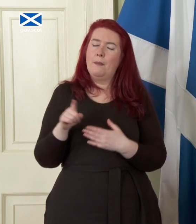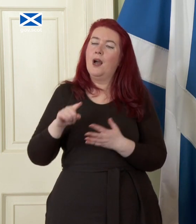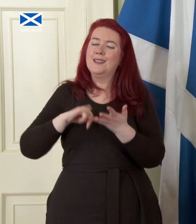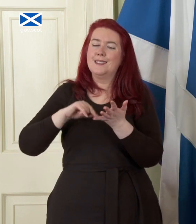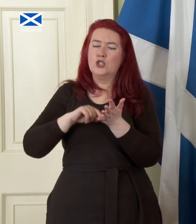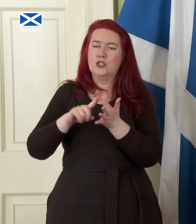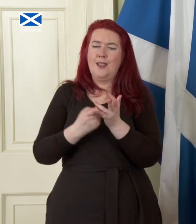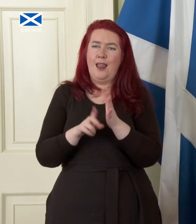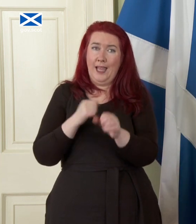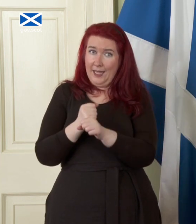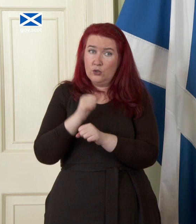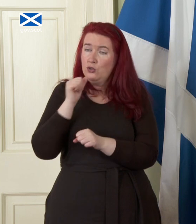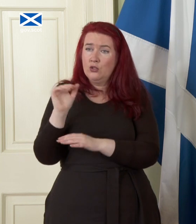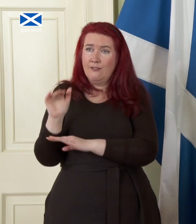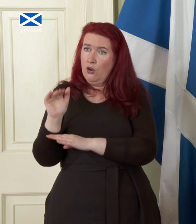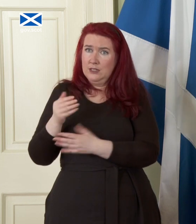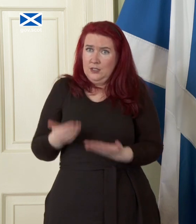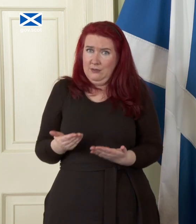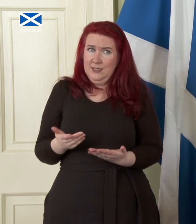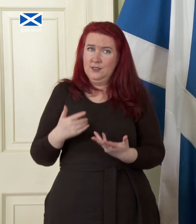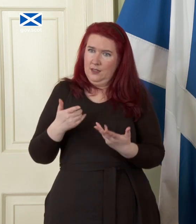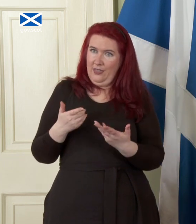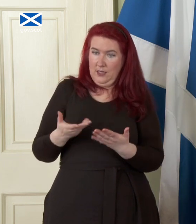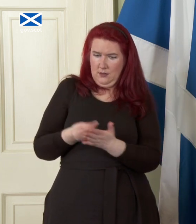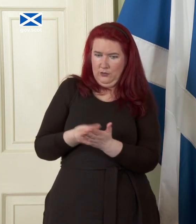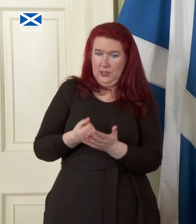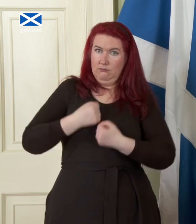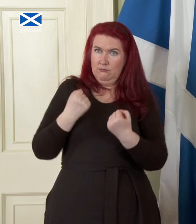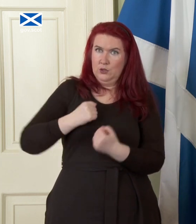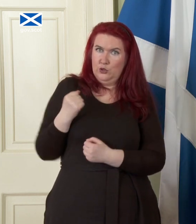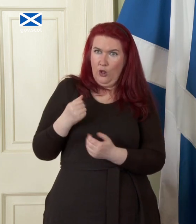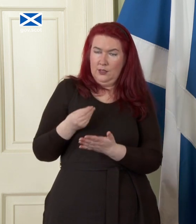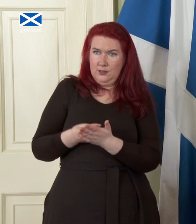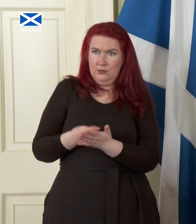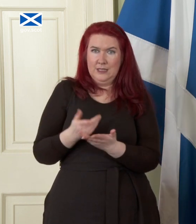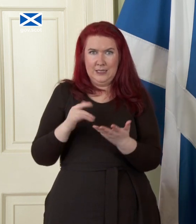uh Sterling is Scotland's currency is as much our currency as it is any other part